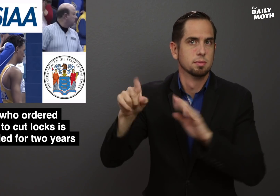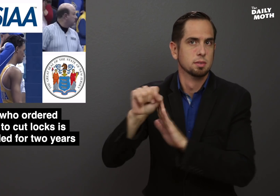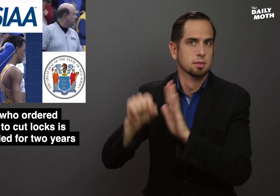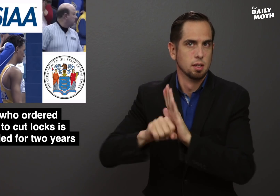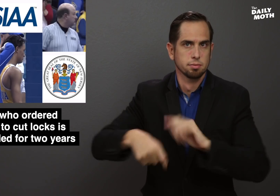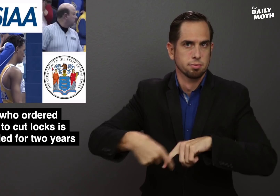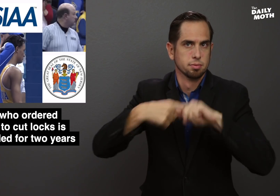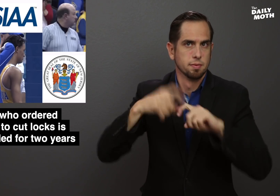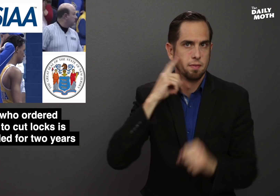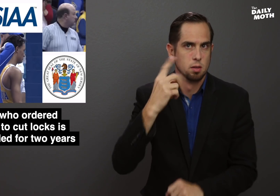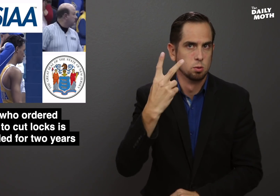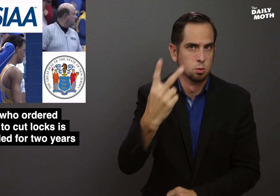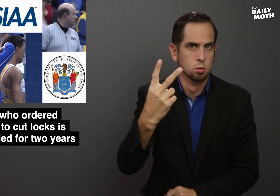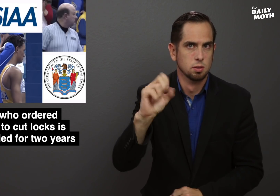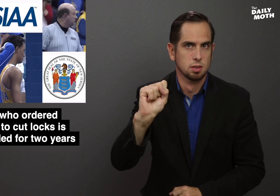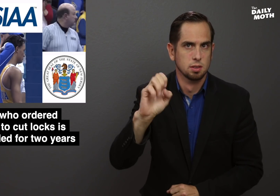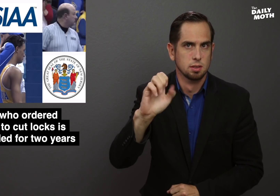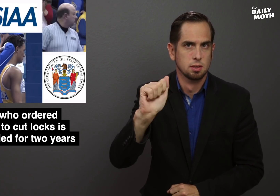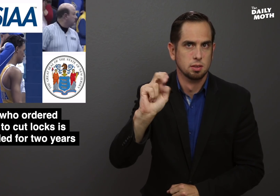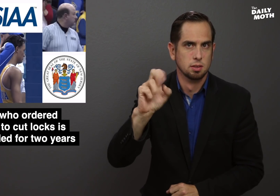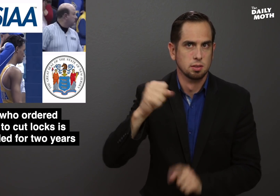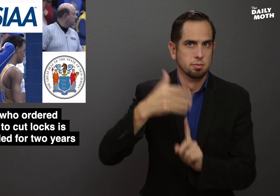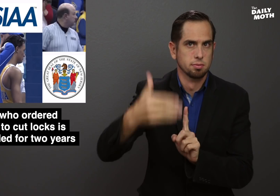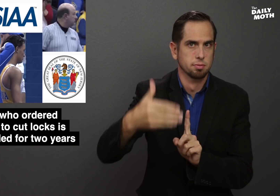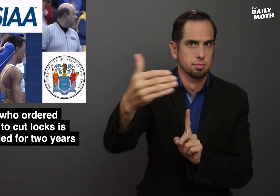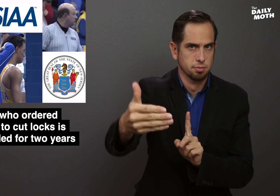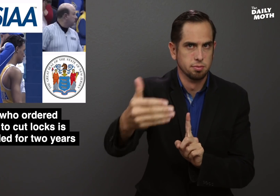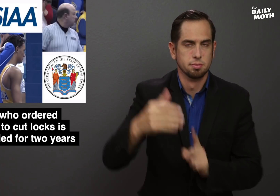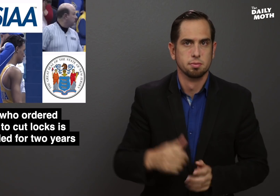by the state for two seasons.